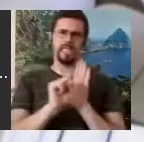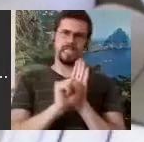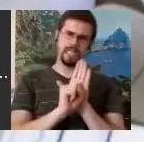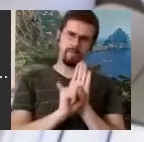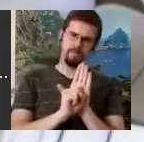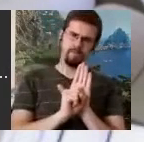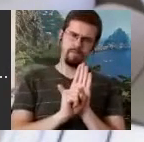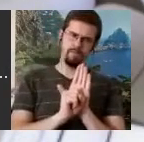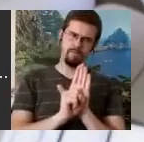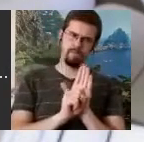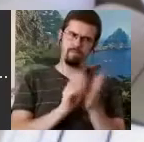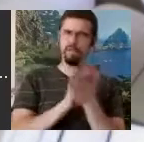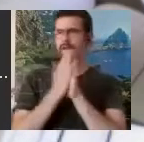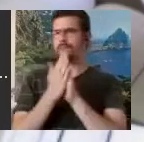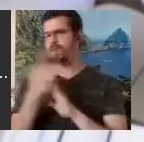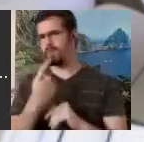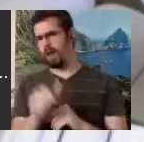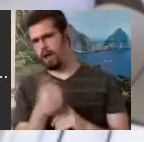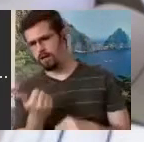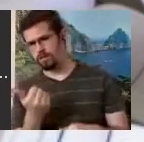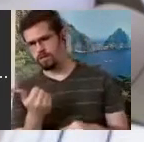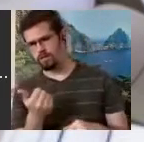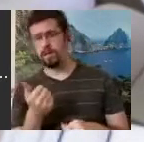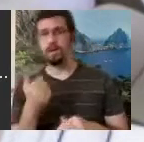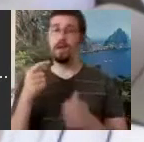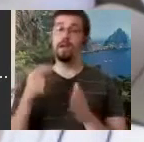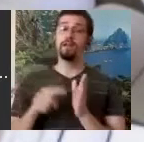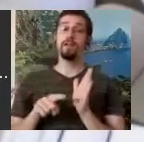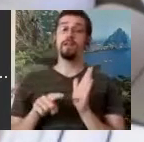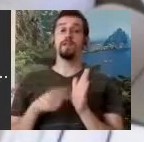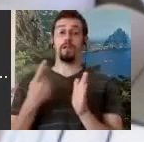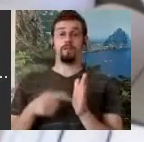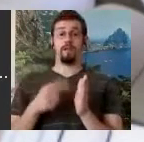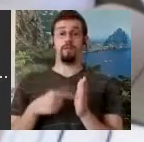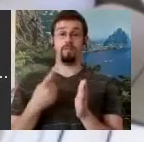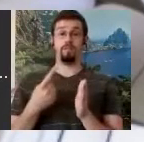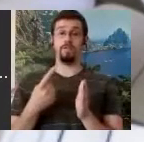else? And sometimes when we've been on the SignWriting List, which is such a